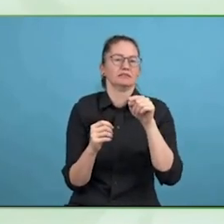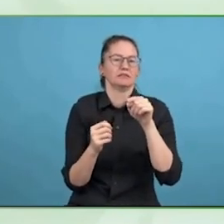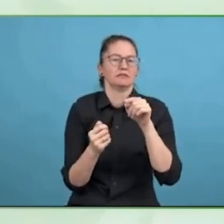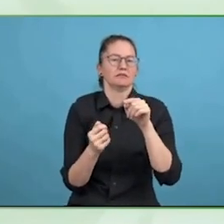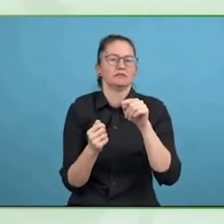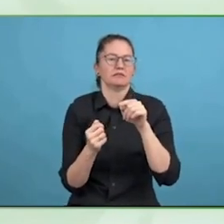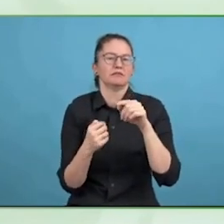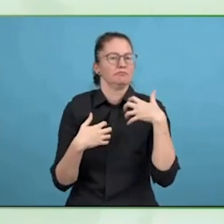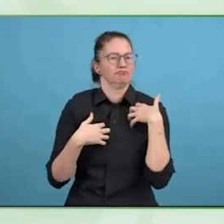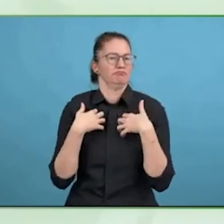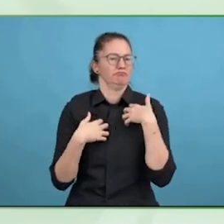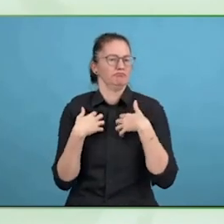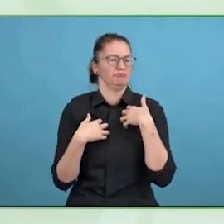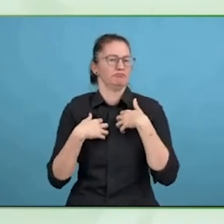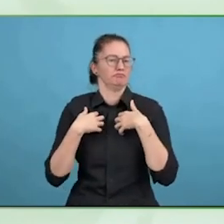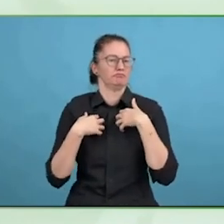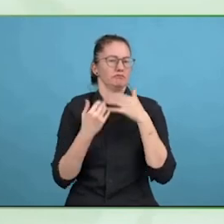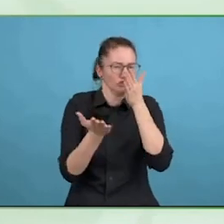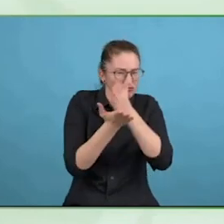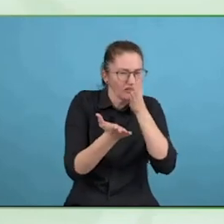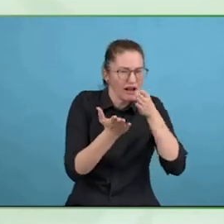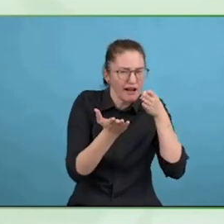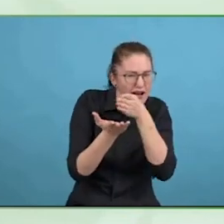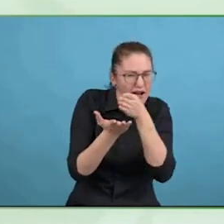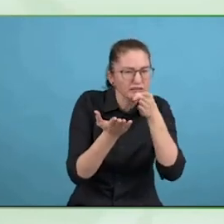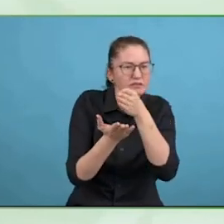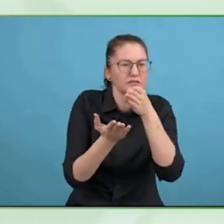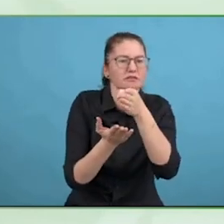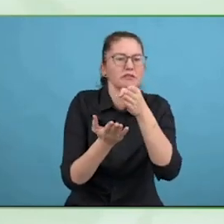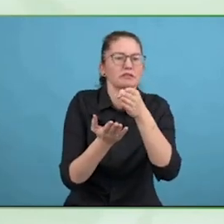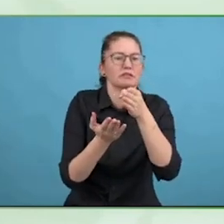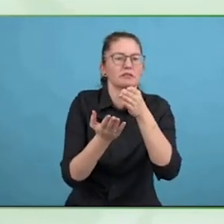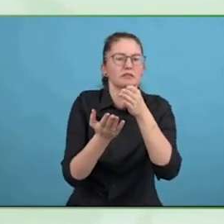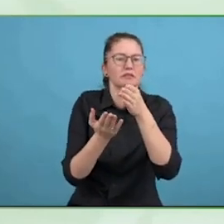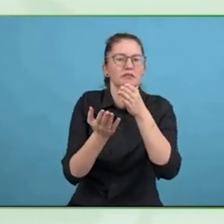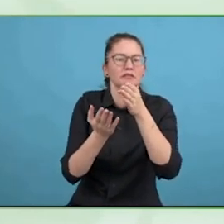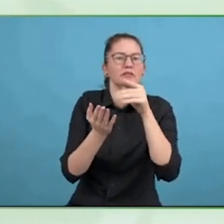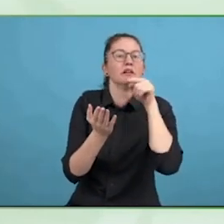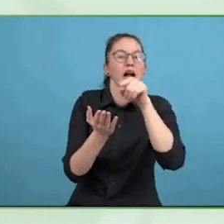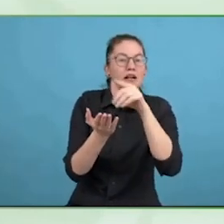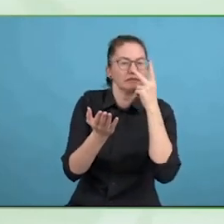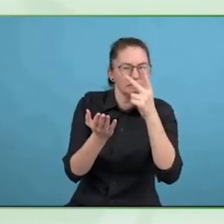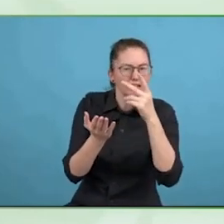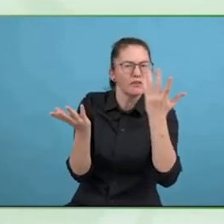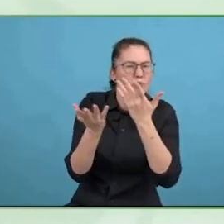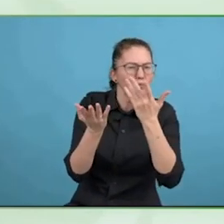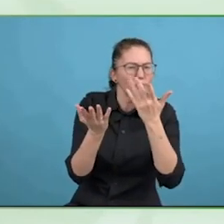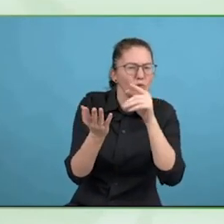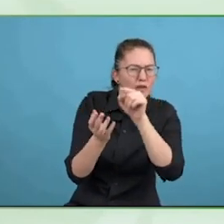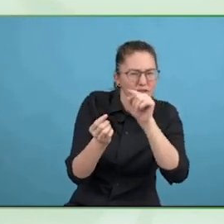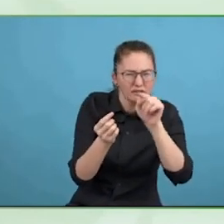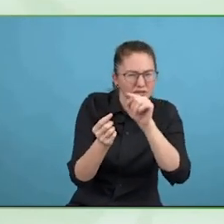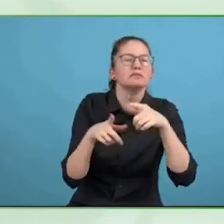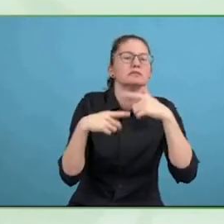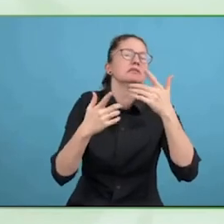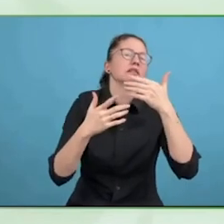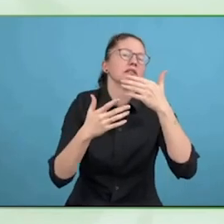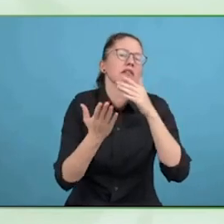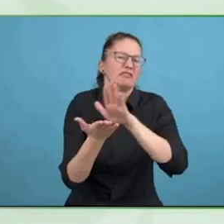multinational Enterprises and part of our network and most of the